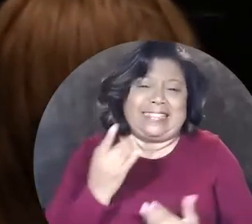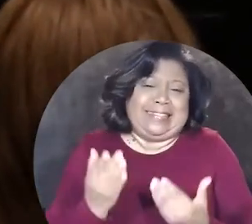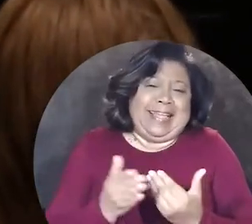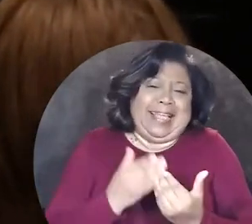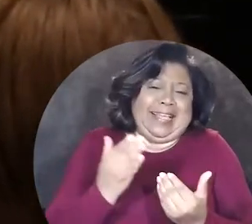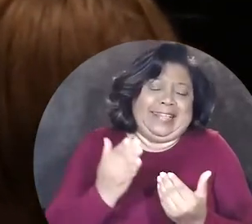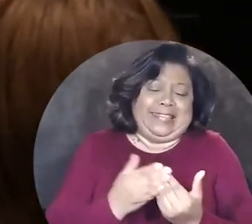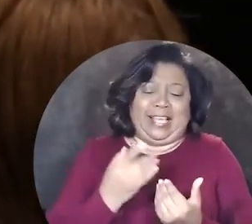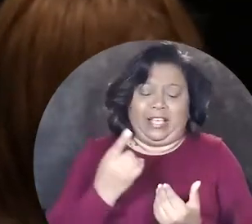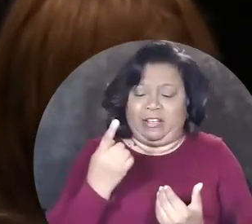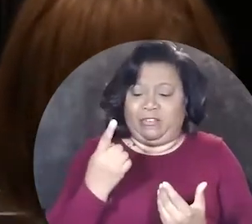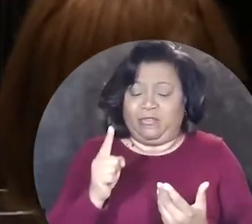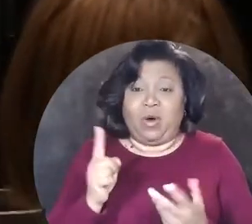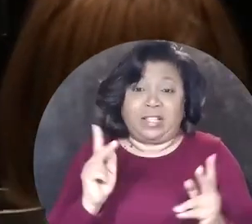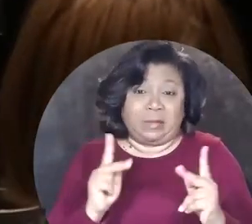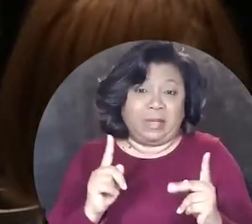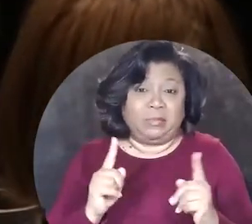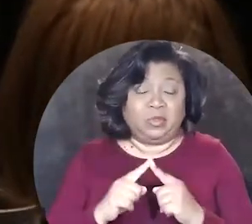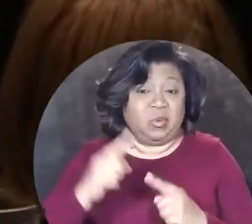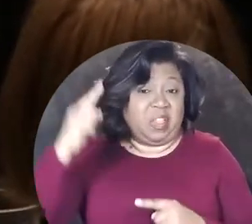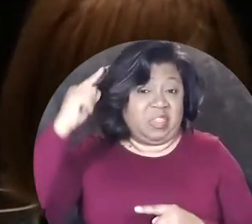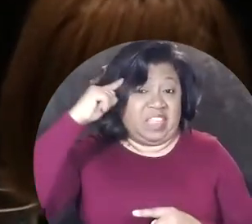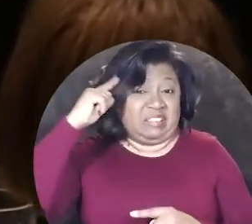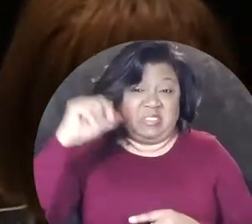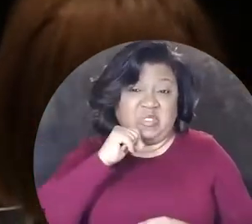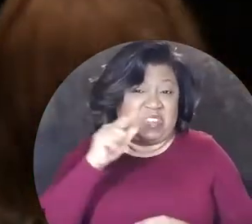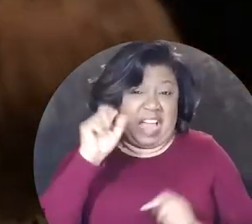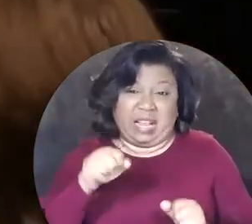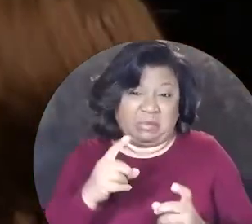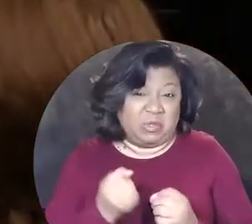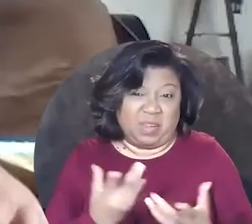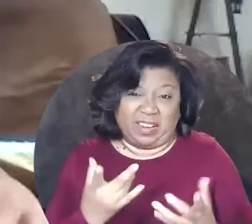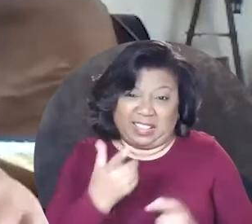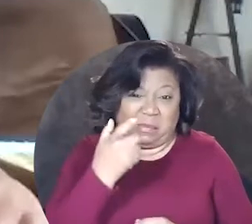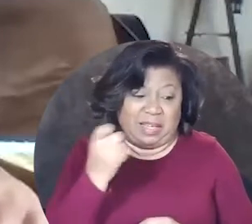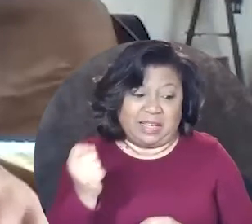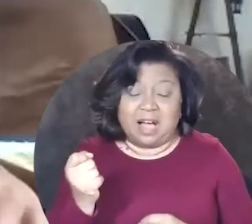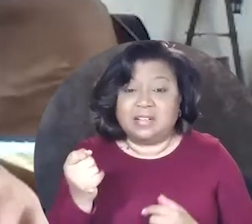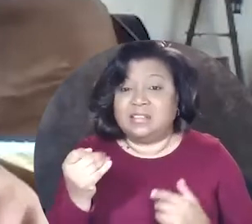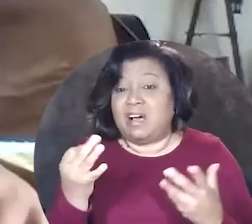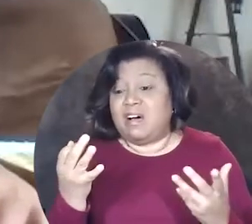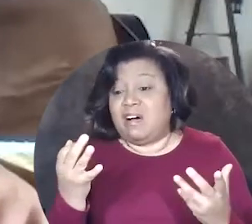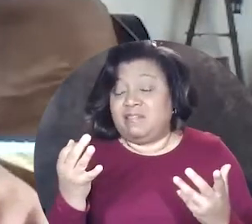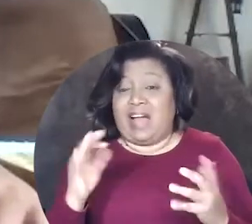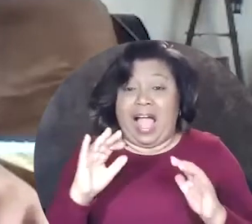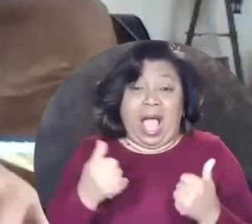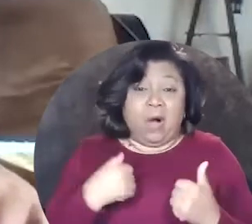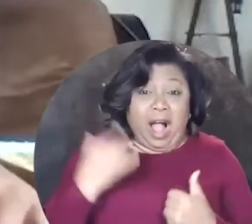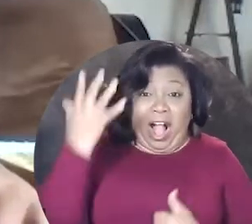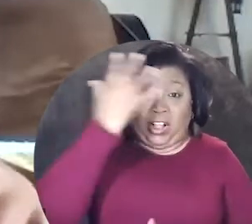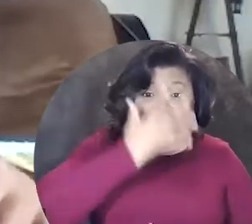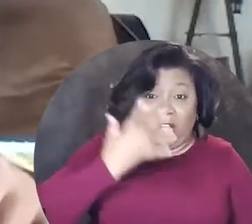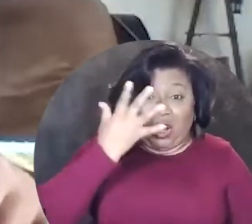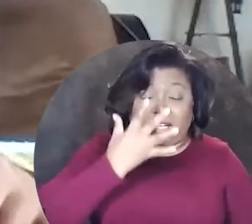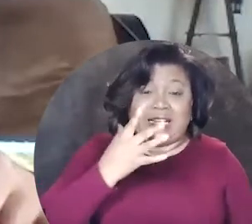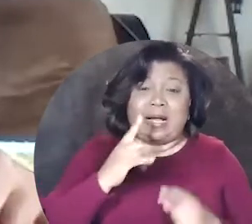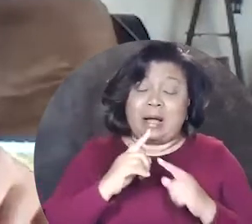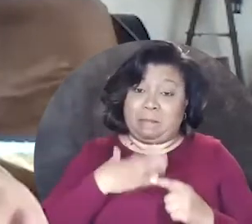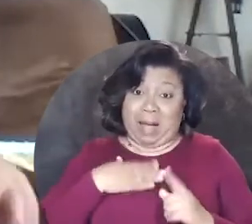it's easy for people to think that you're not able to do anything because of how I look